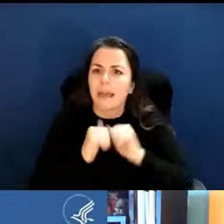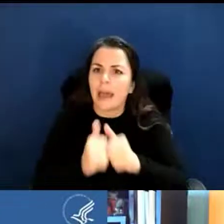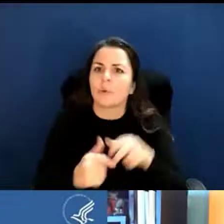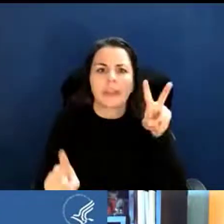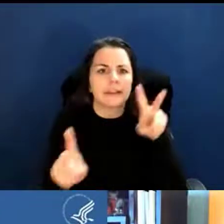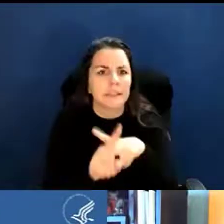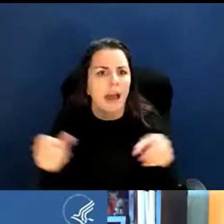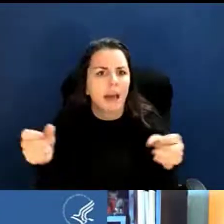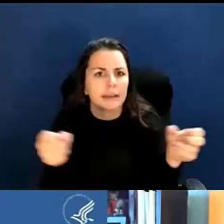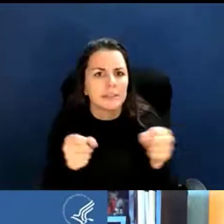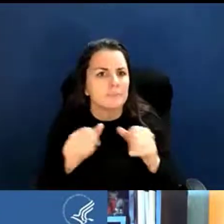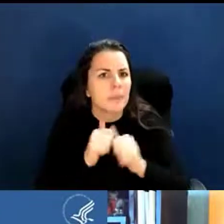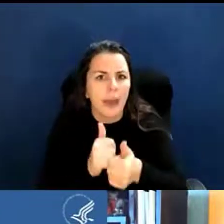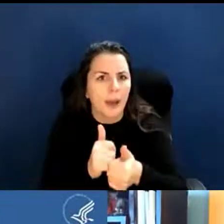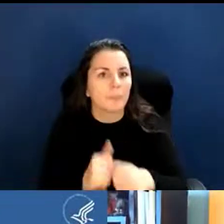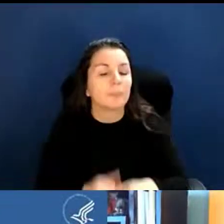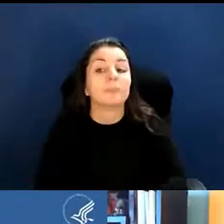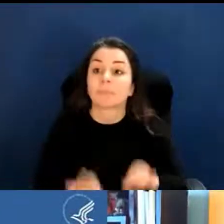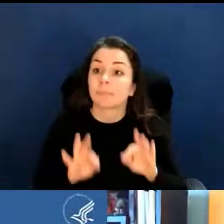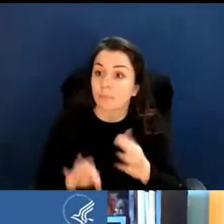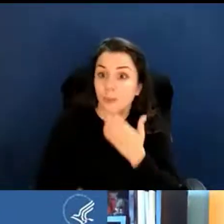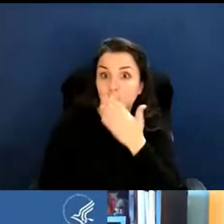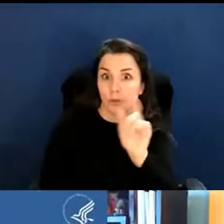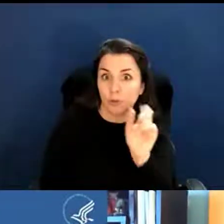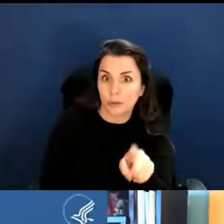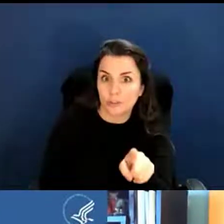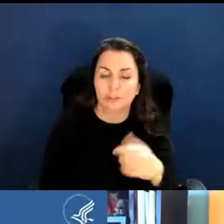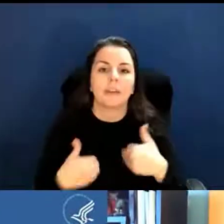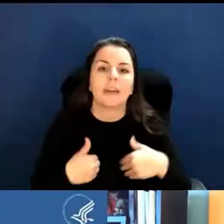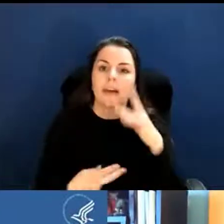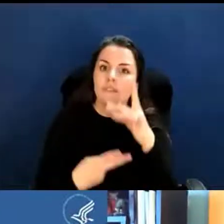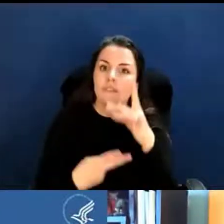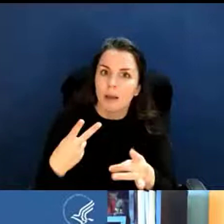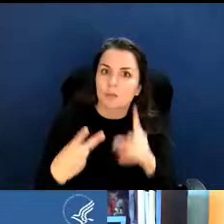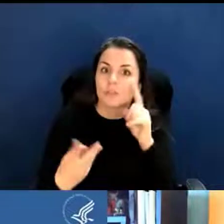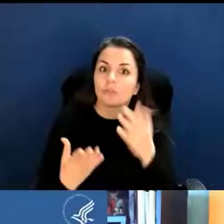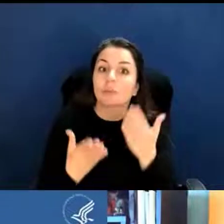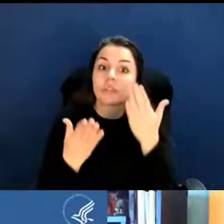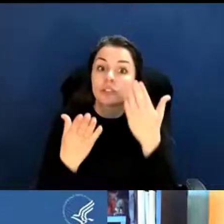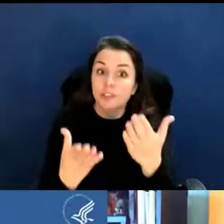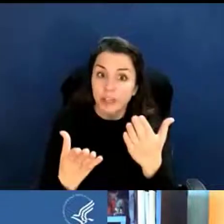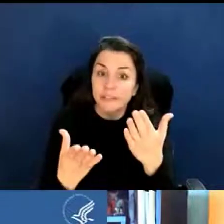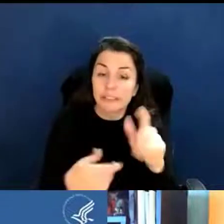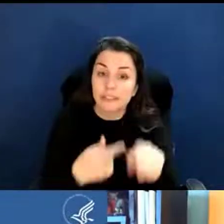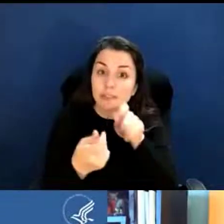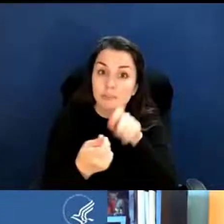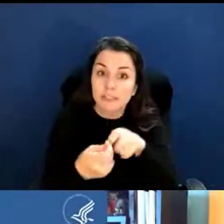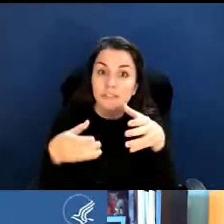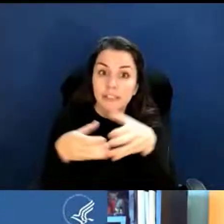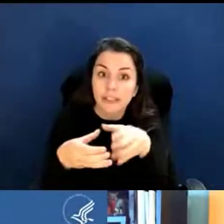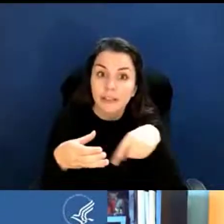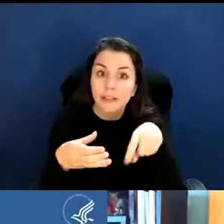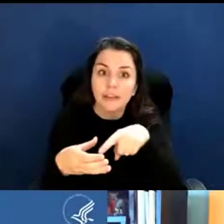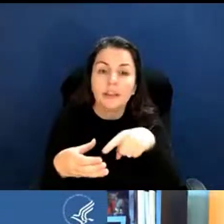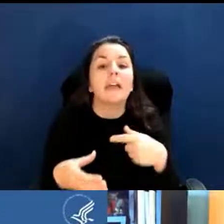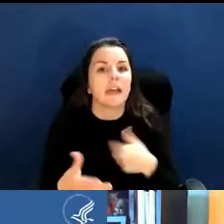So you have the option to suggest study sections where you want your application to go to,